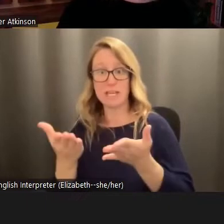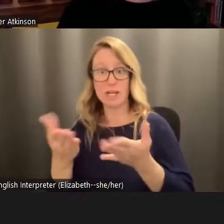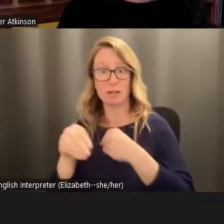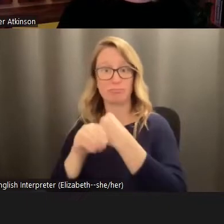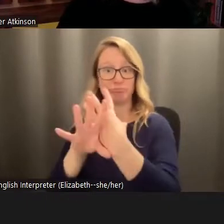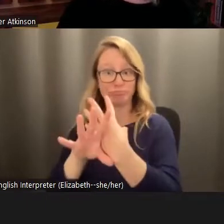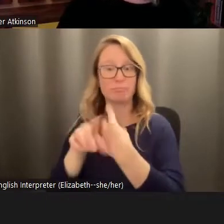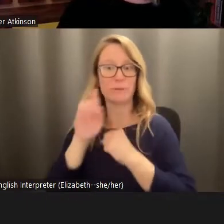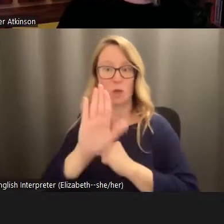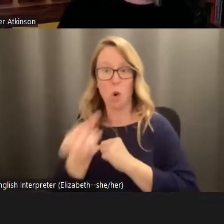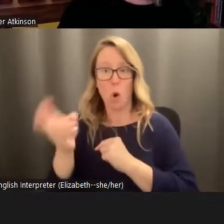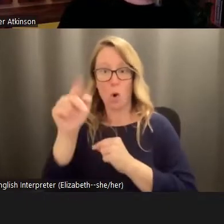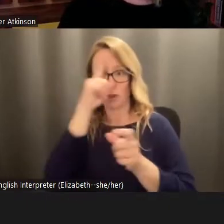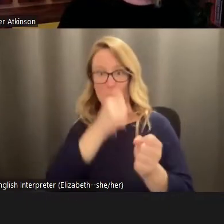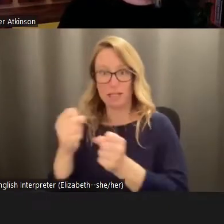really hope you'll share those in the q&a at the end.